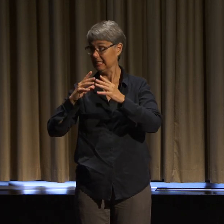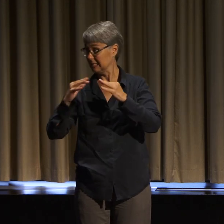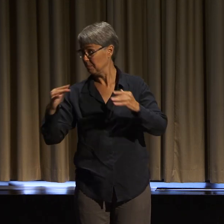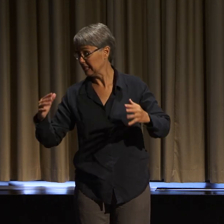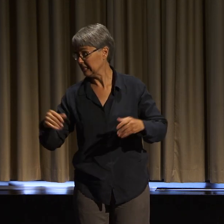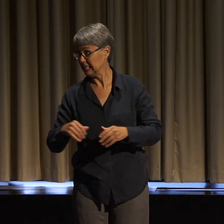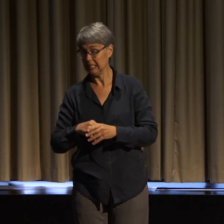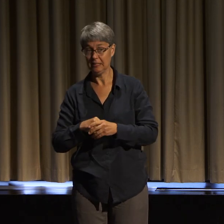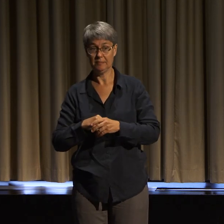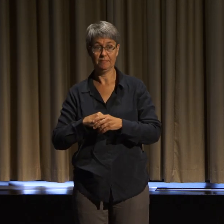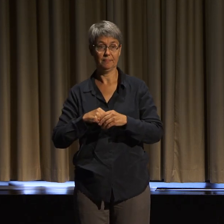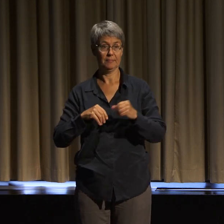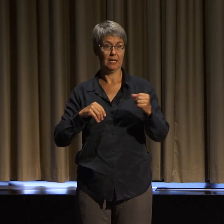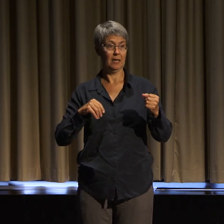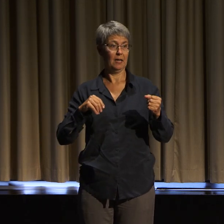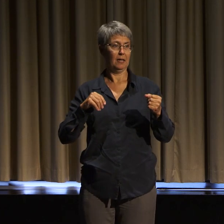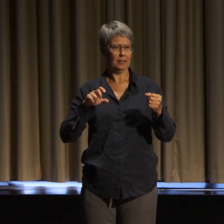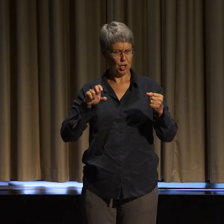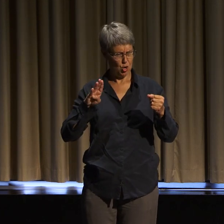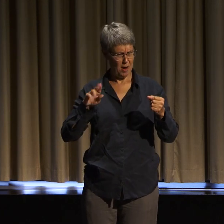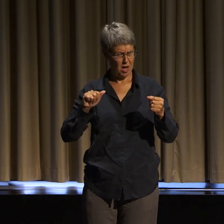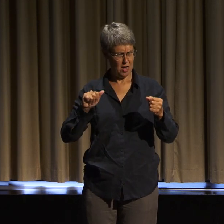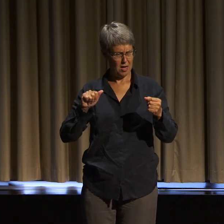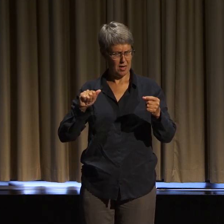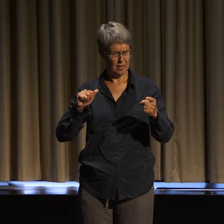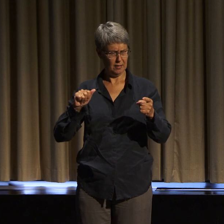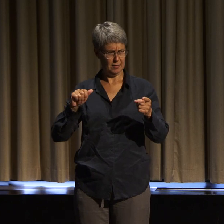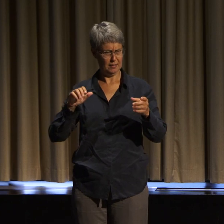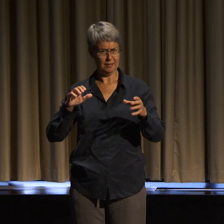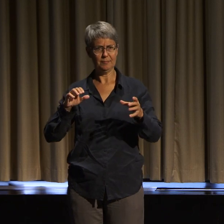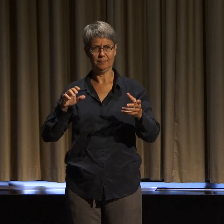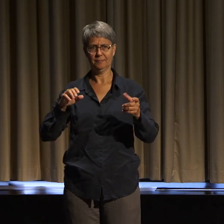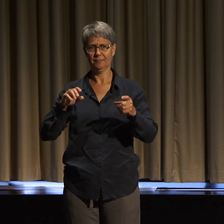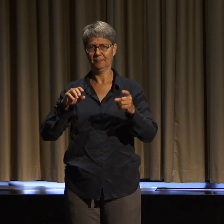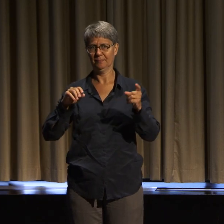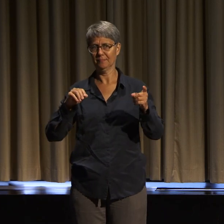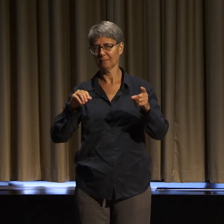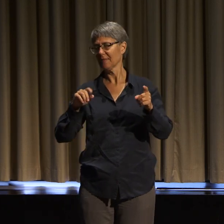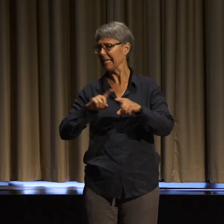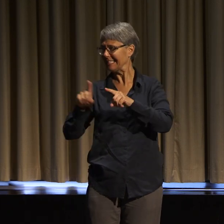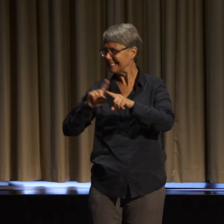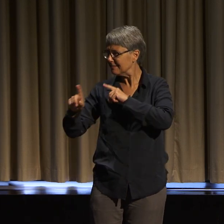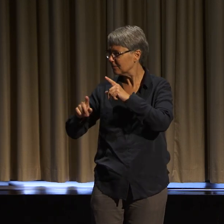and growing up on a rural island outside of the US mainland.